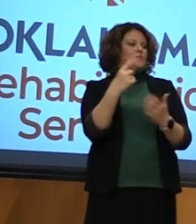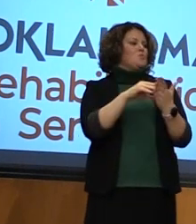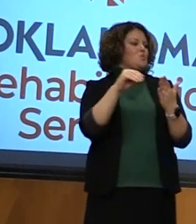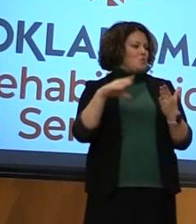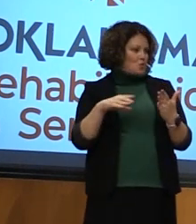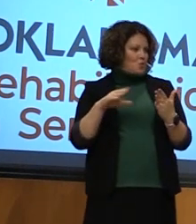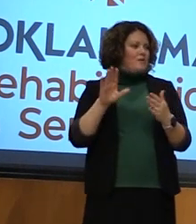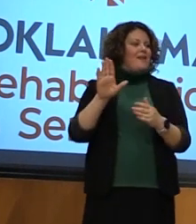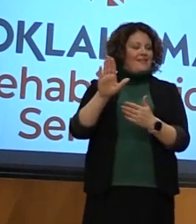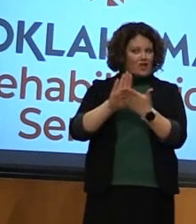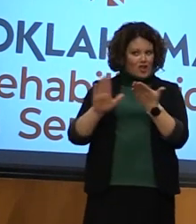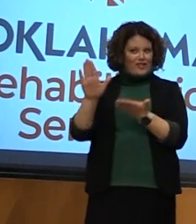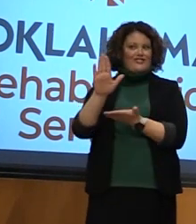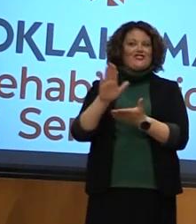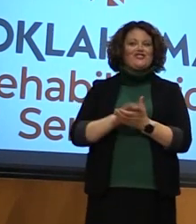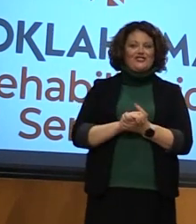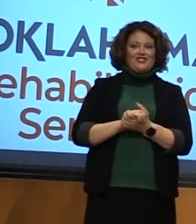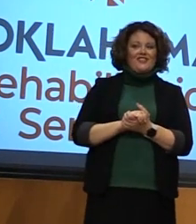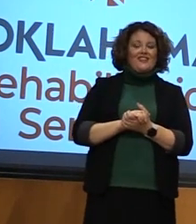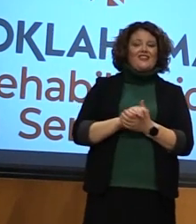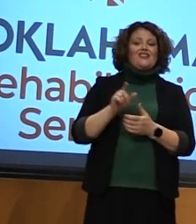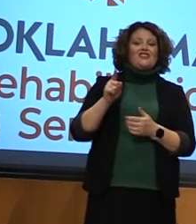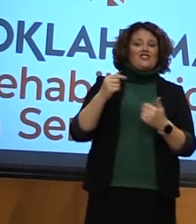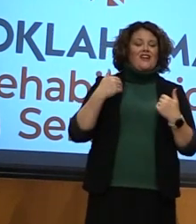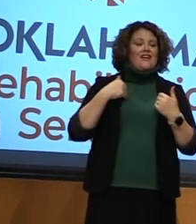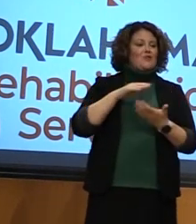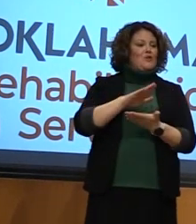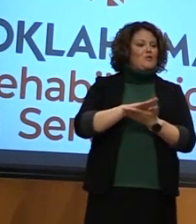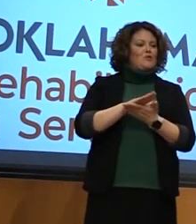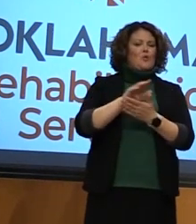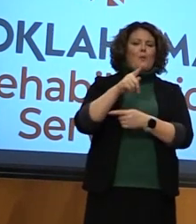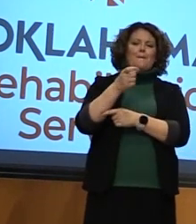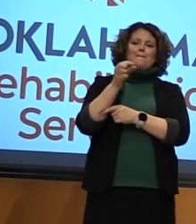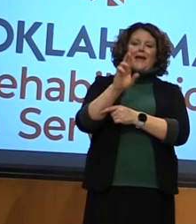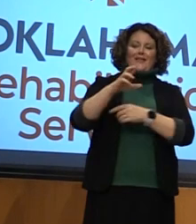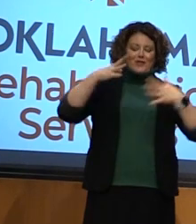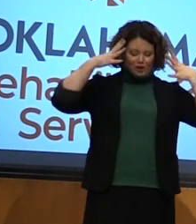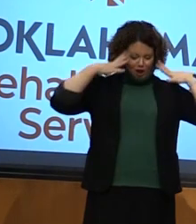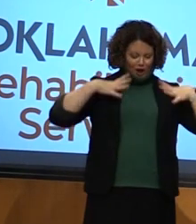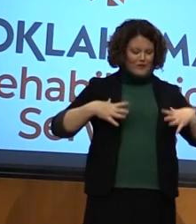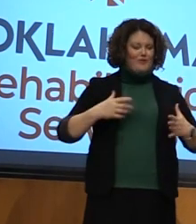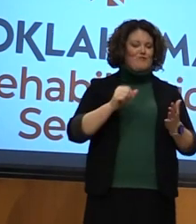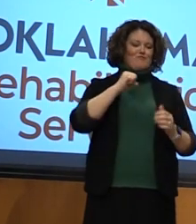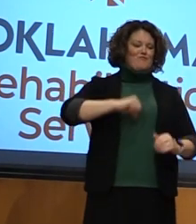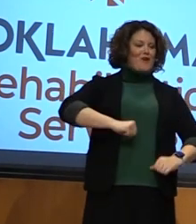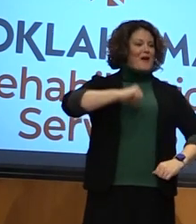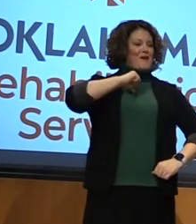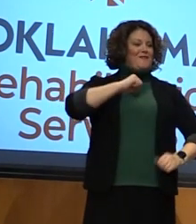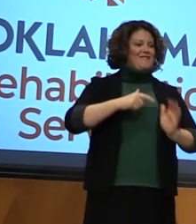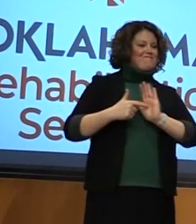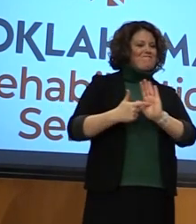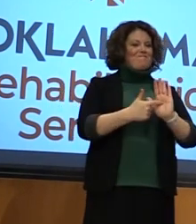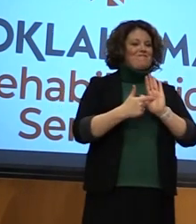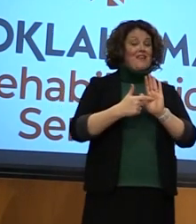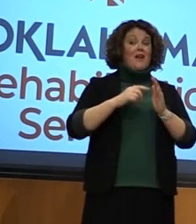at the college. She wears her school's Panther mascot costume with pride and won third place